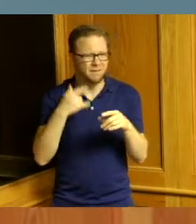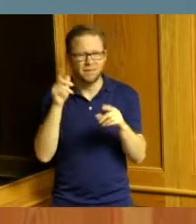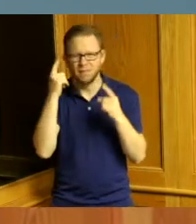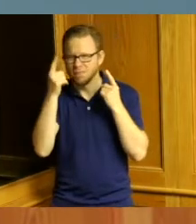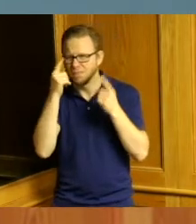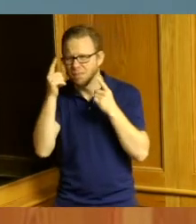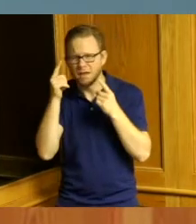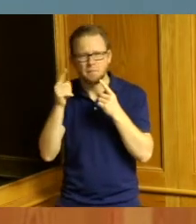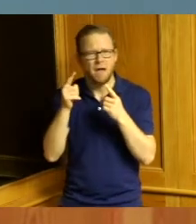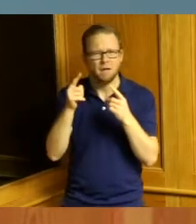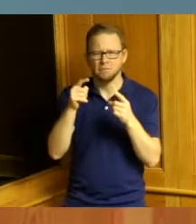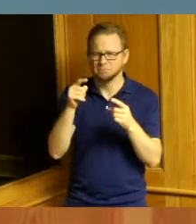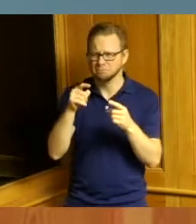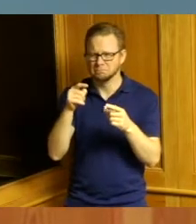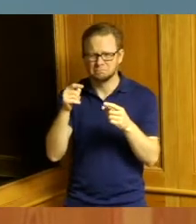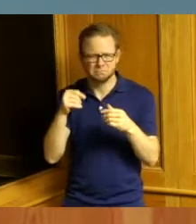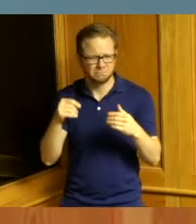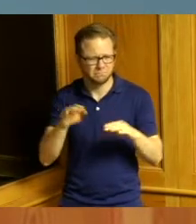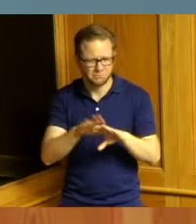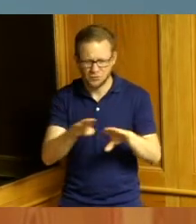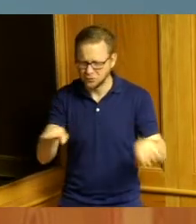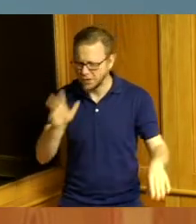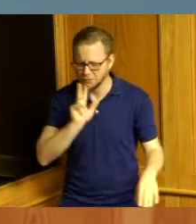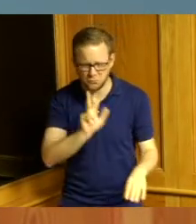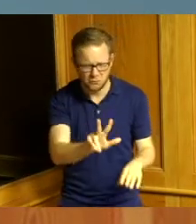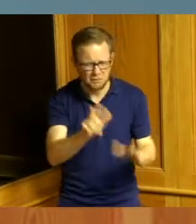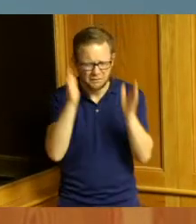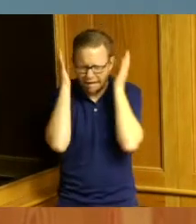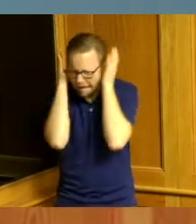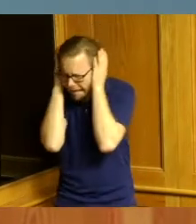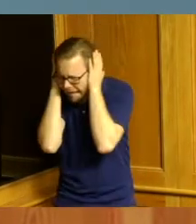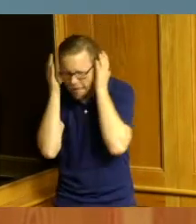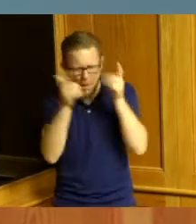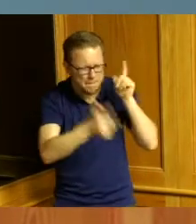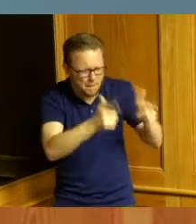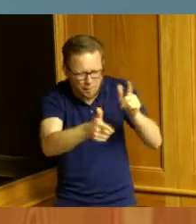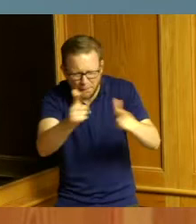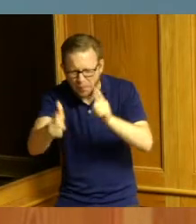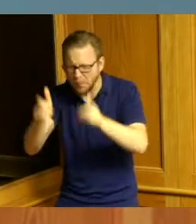ears with all this gun shots going on so I can't stop thinking about it